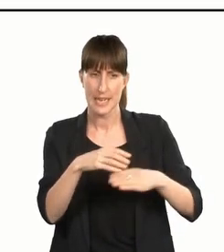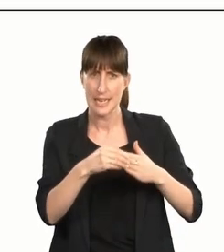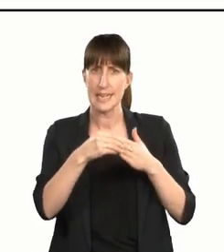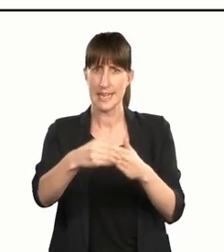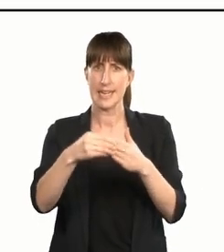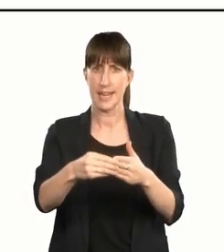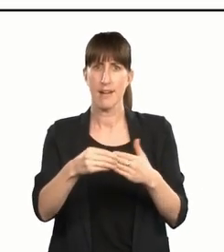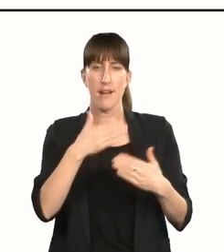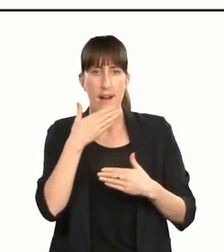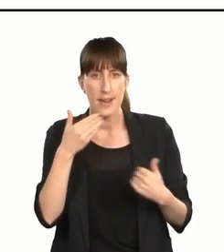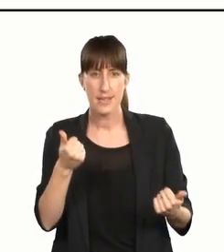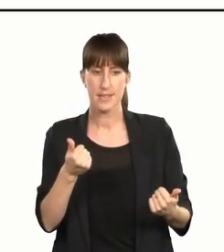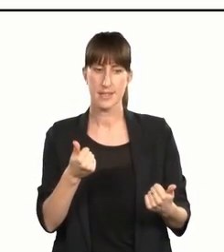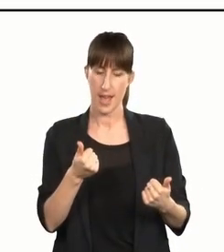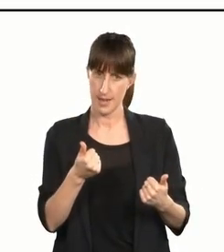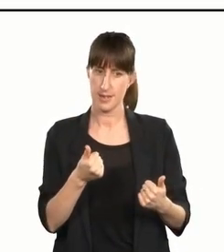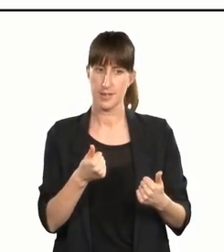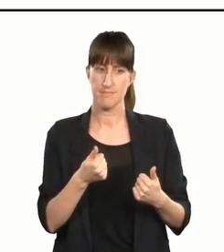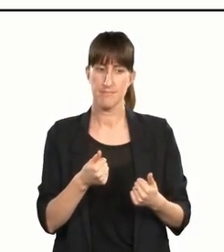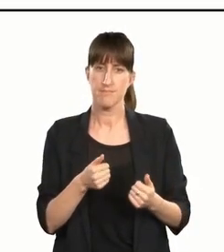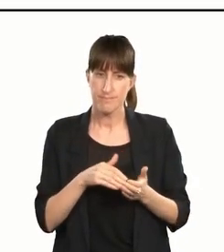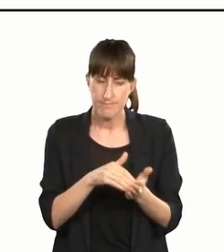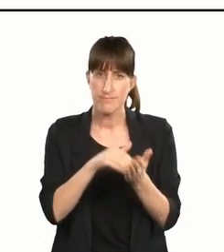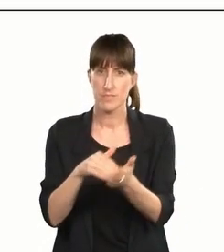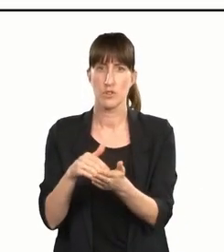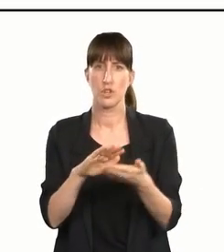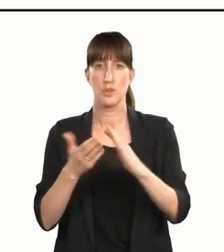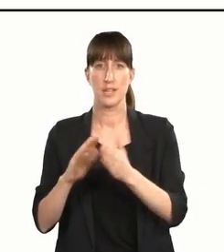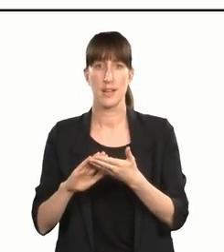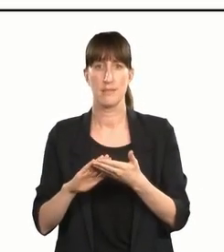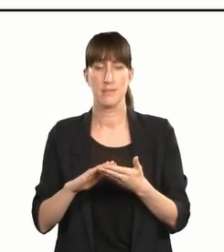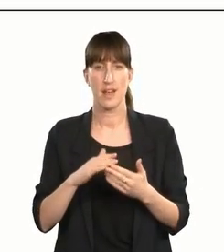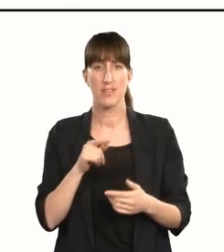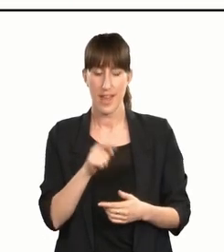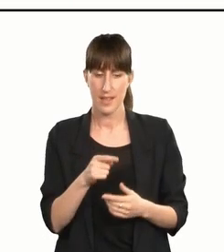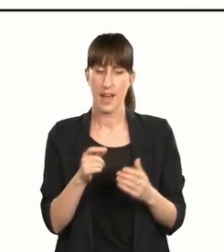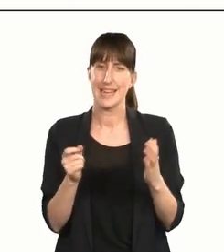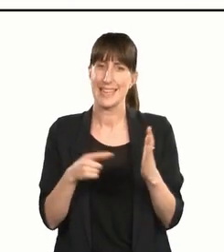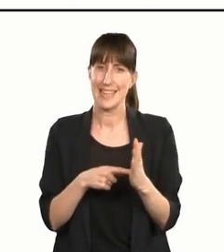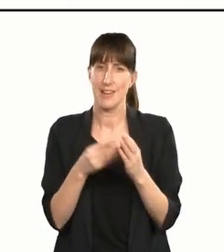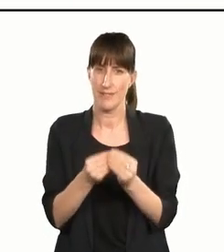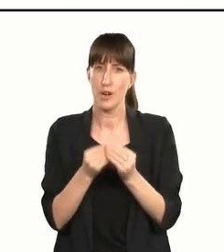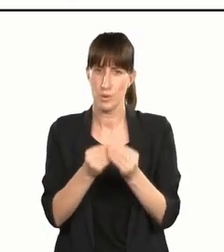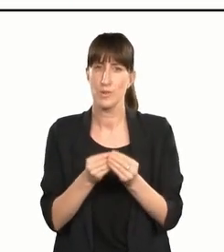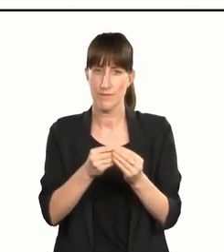'and selflessness — qualities which have always been keystones 'of their philosophy.